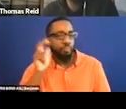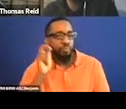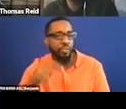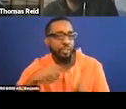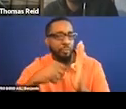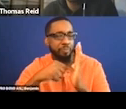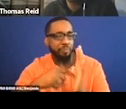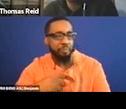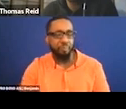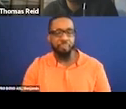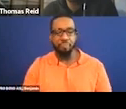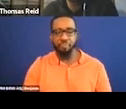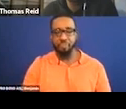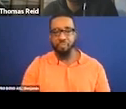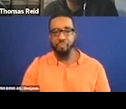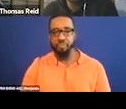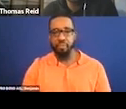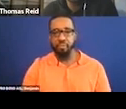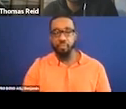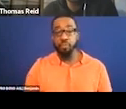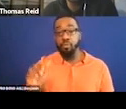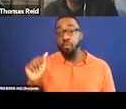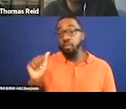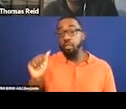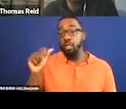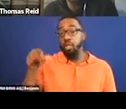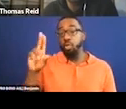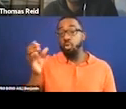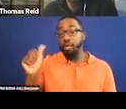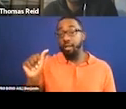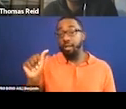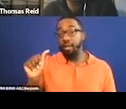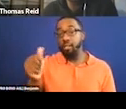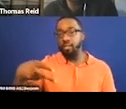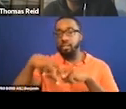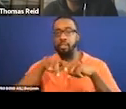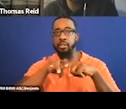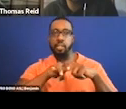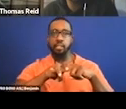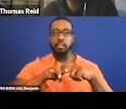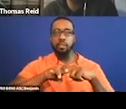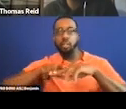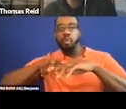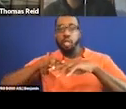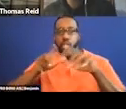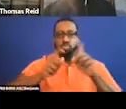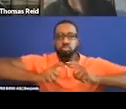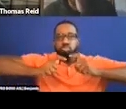Sofia Ockham sits in medication facing a window in the huge jet.